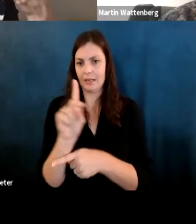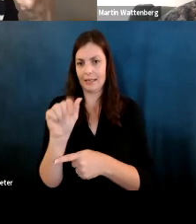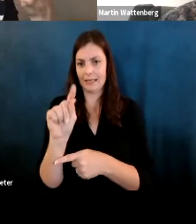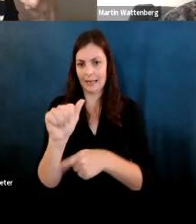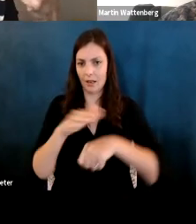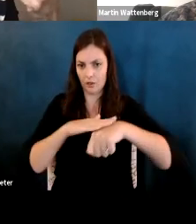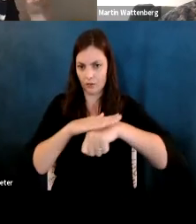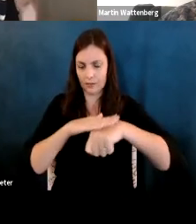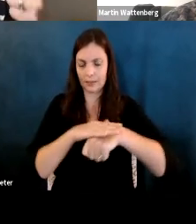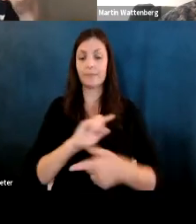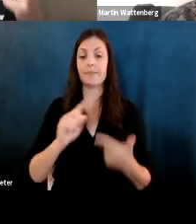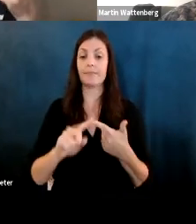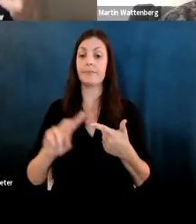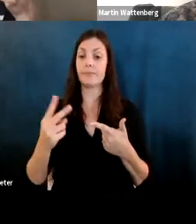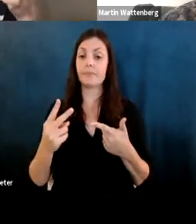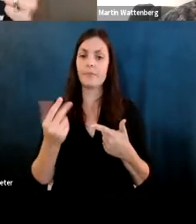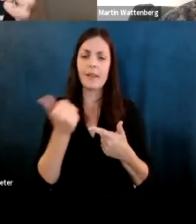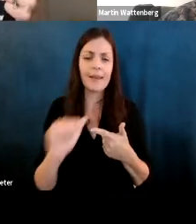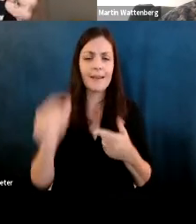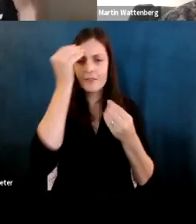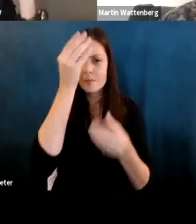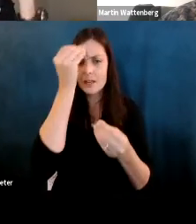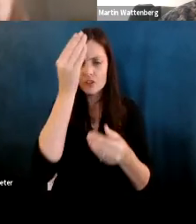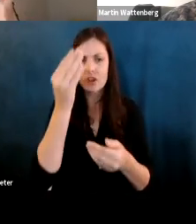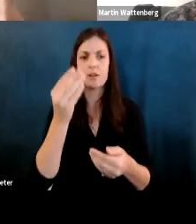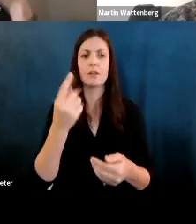Fernanda Viegas: Number two any information we surface should.